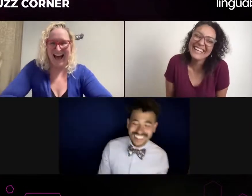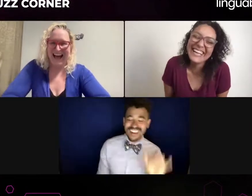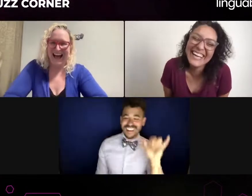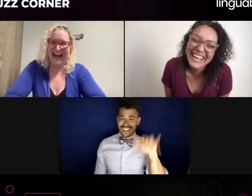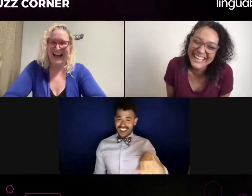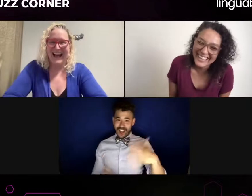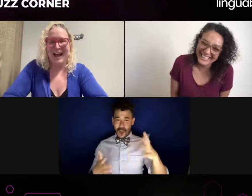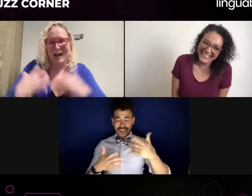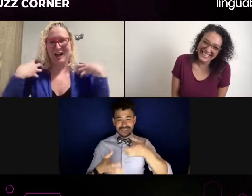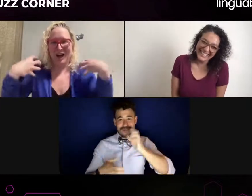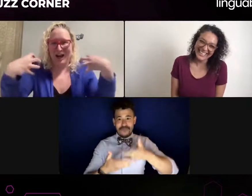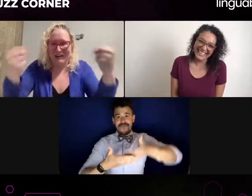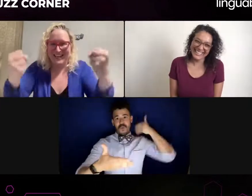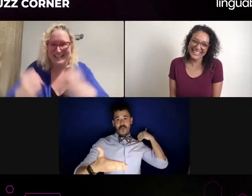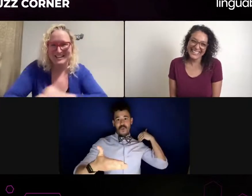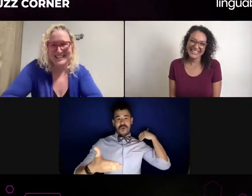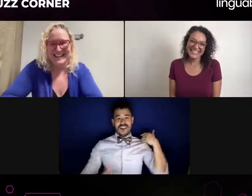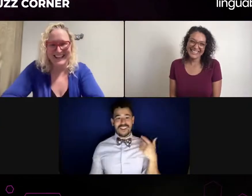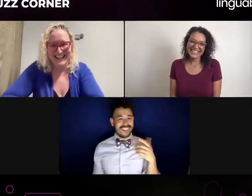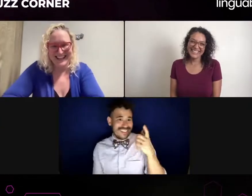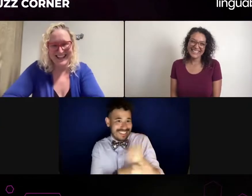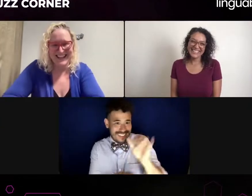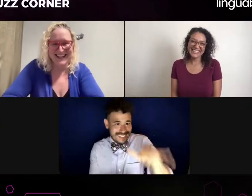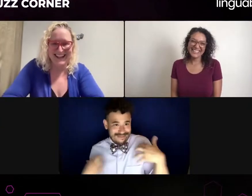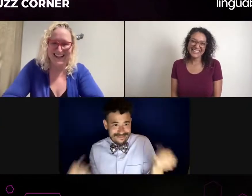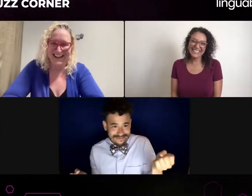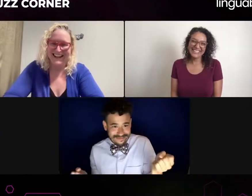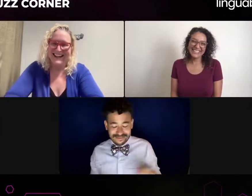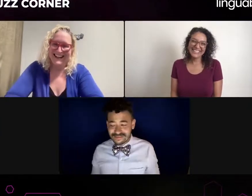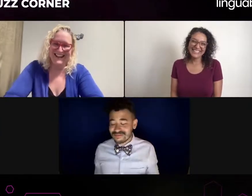Sometimes the interpreter might already be there, But that's not what I'm talking about.